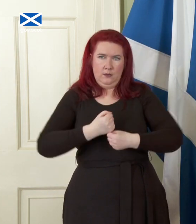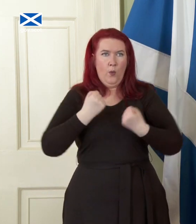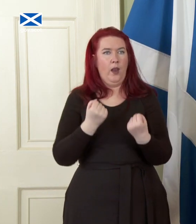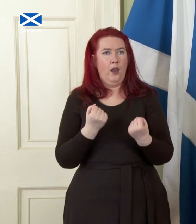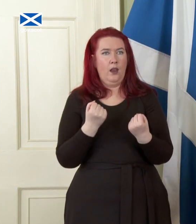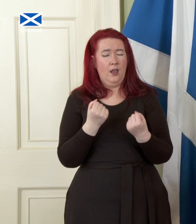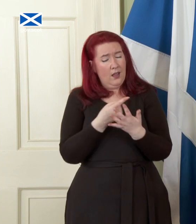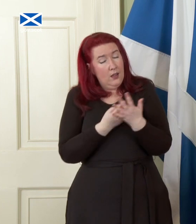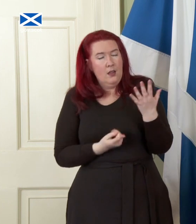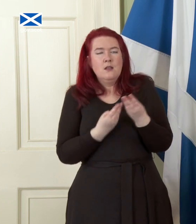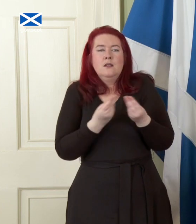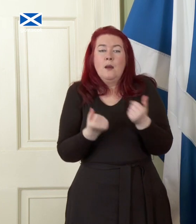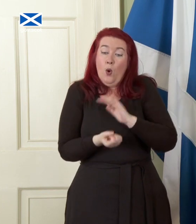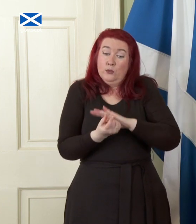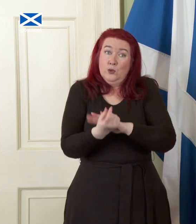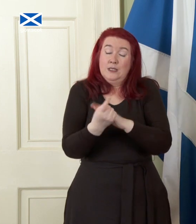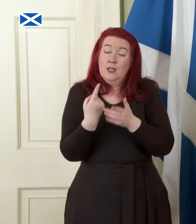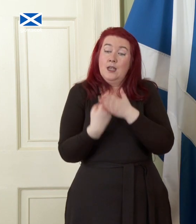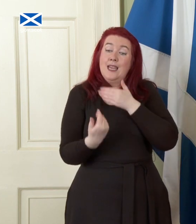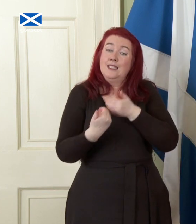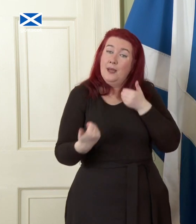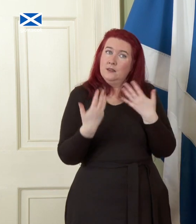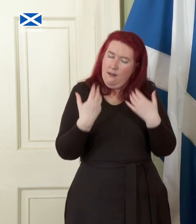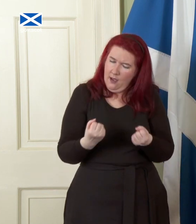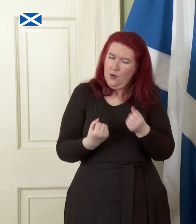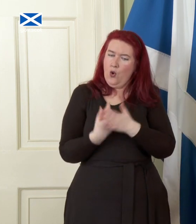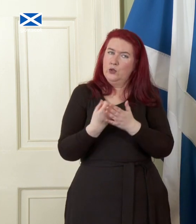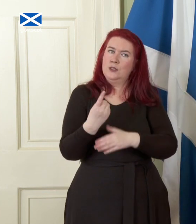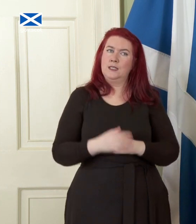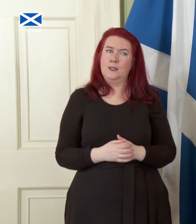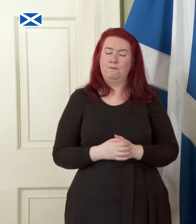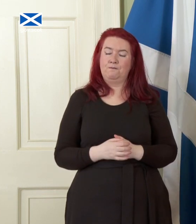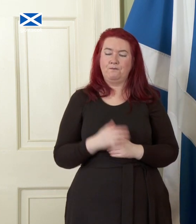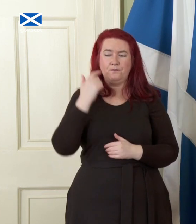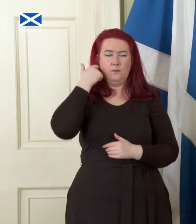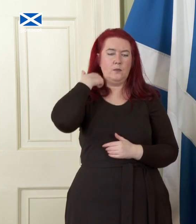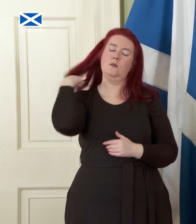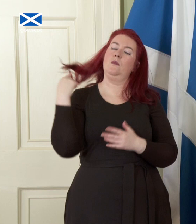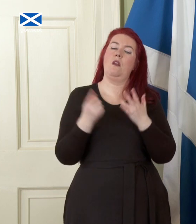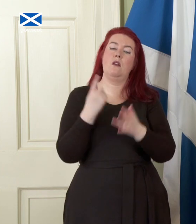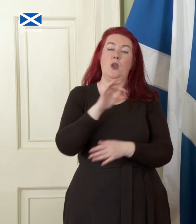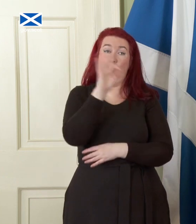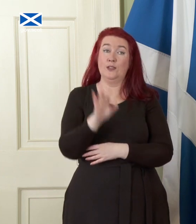of the opportunities independence would open up. Another overarching question I know people